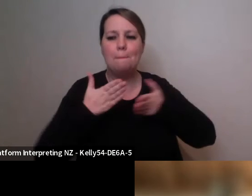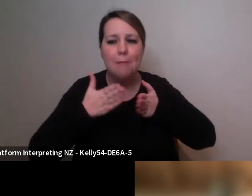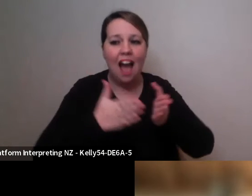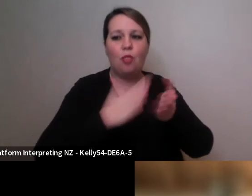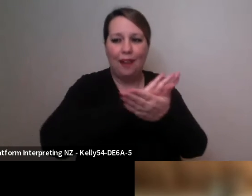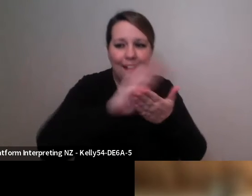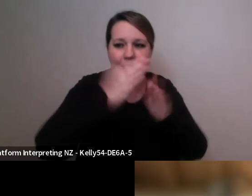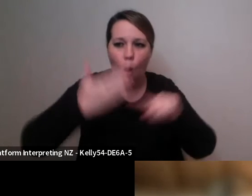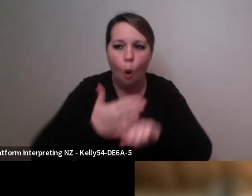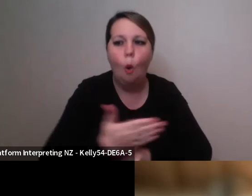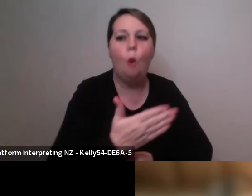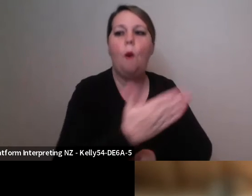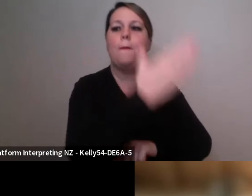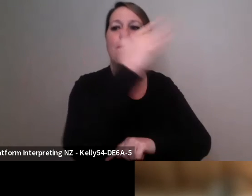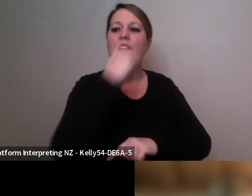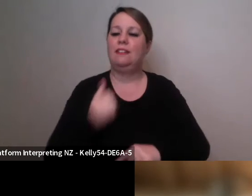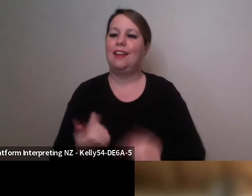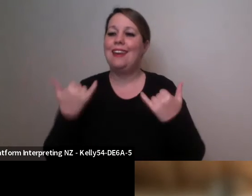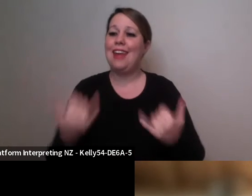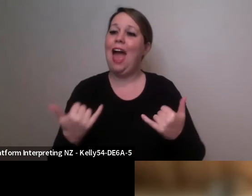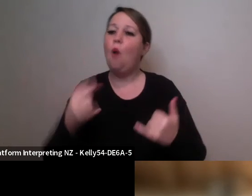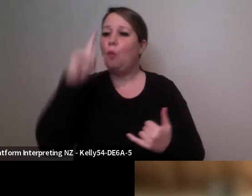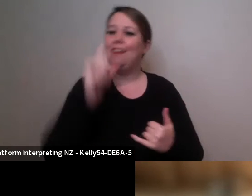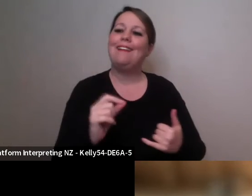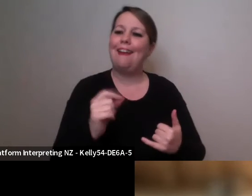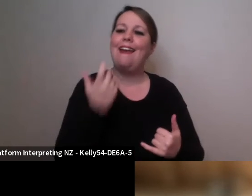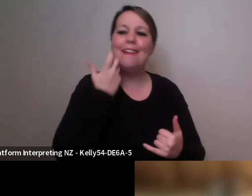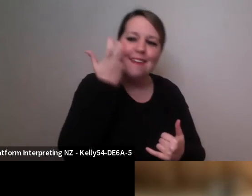Haumi e. Hui e. Tāiki e!